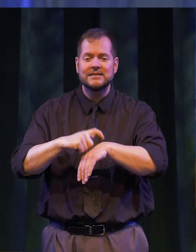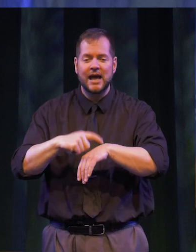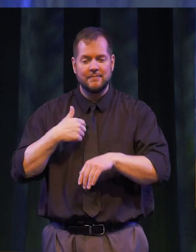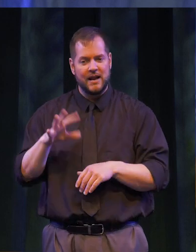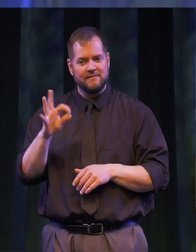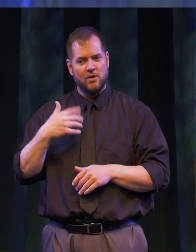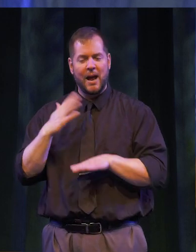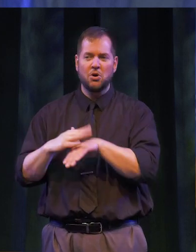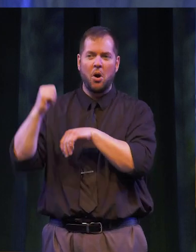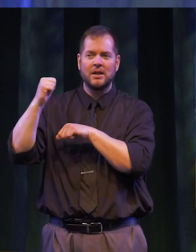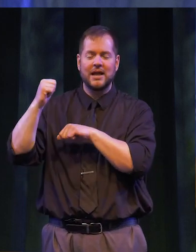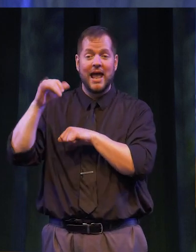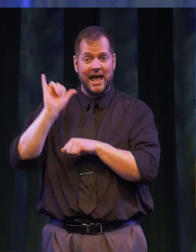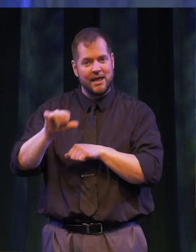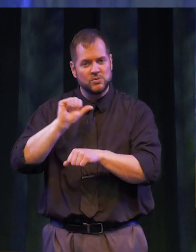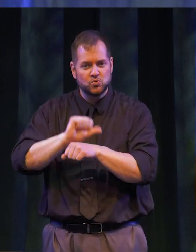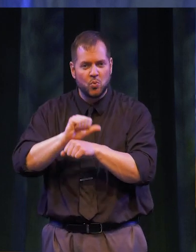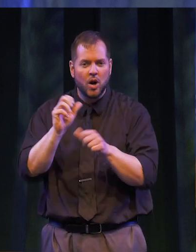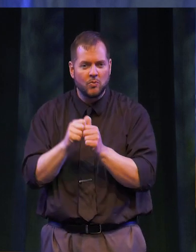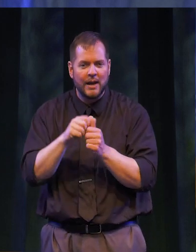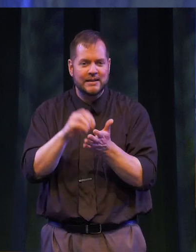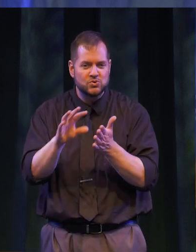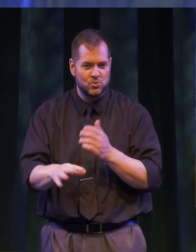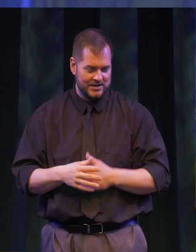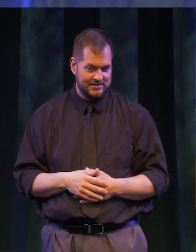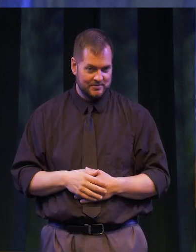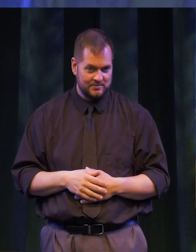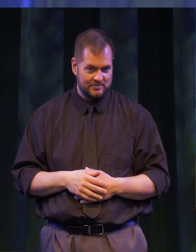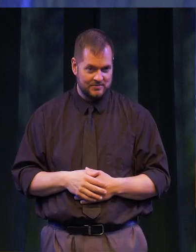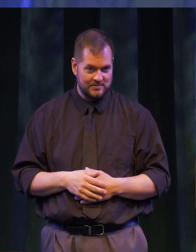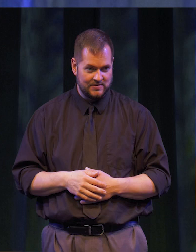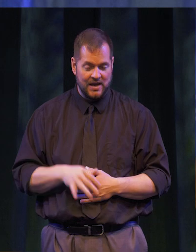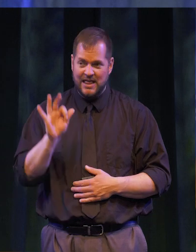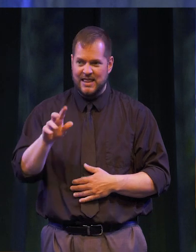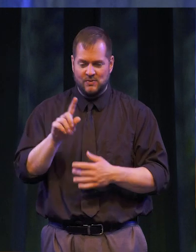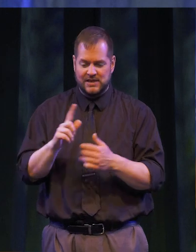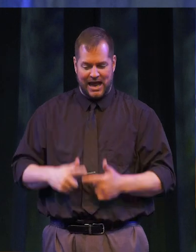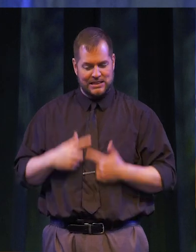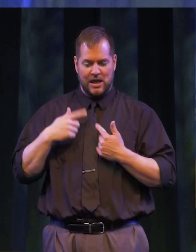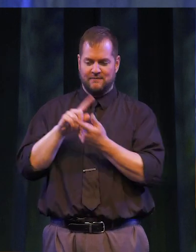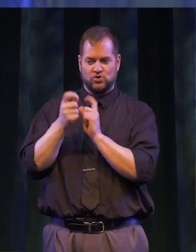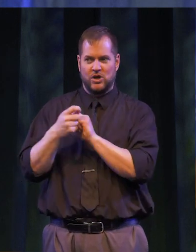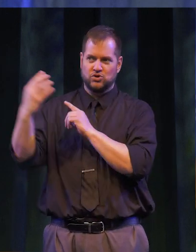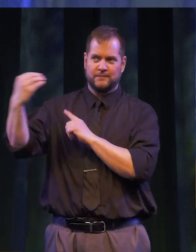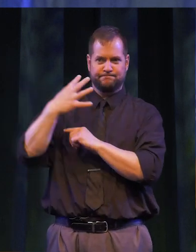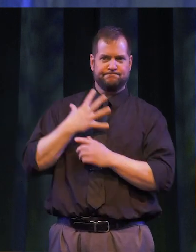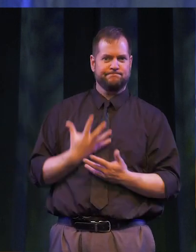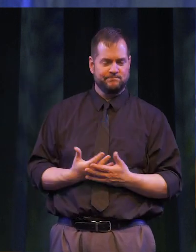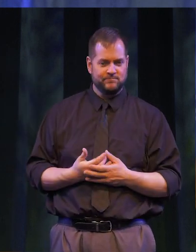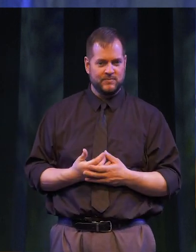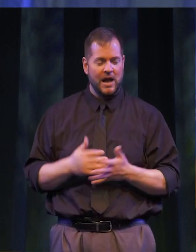found my calling --to work with college students. She had a life-changing ripple effect on me.